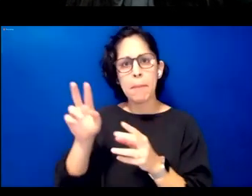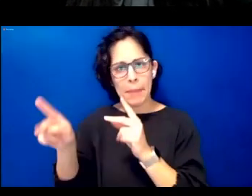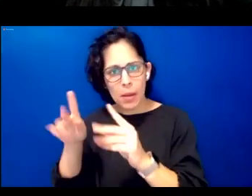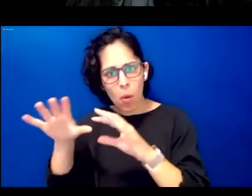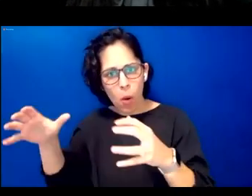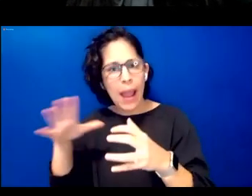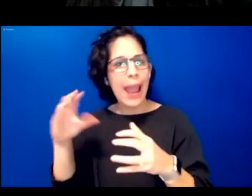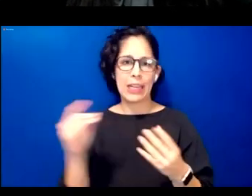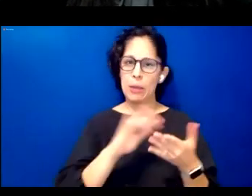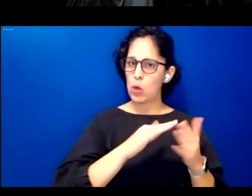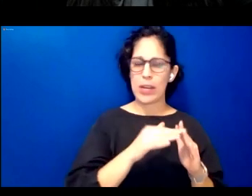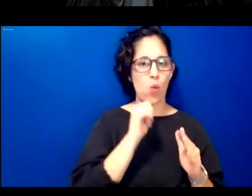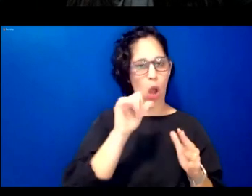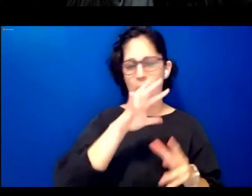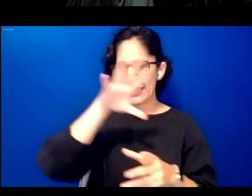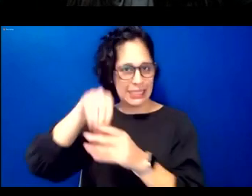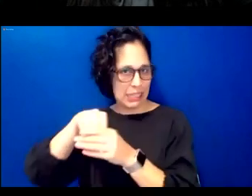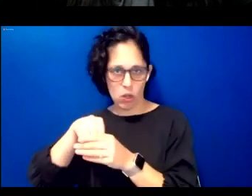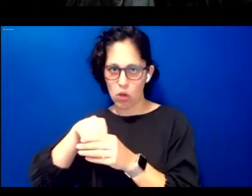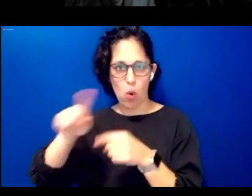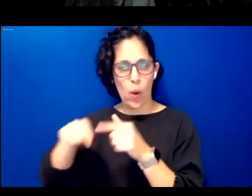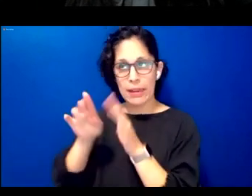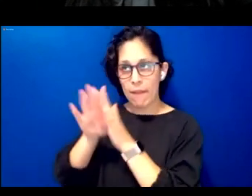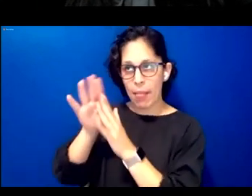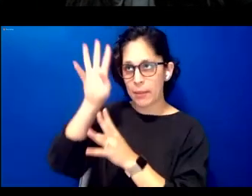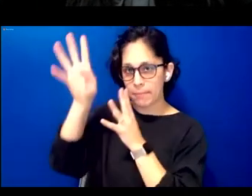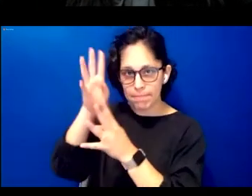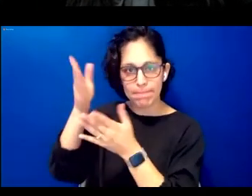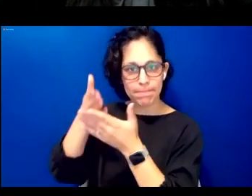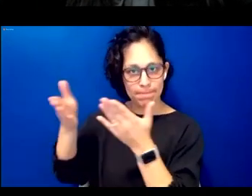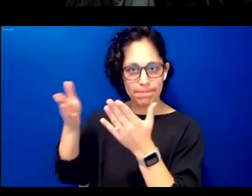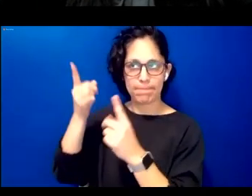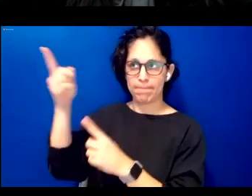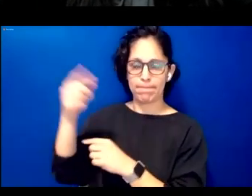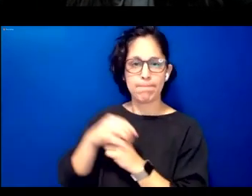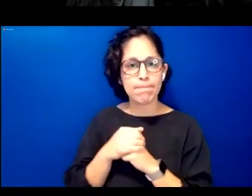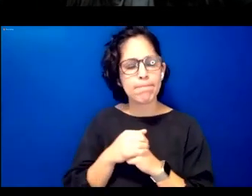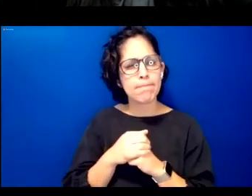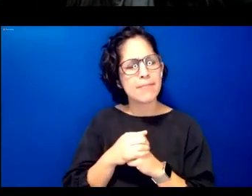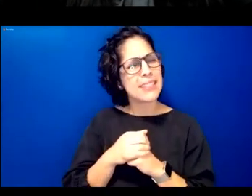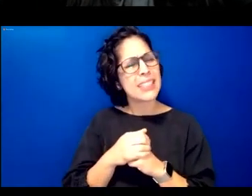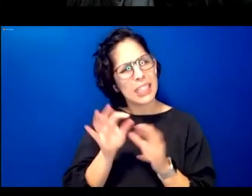considered in the development i want us to be mindful that these companies organizations